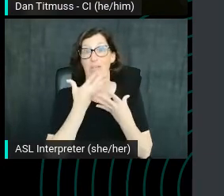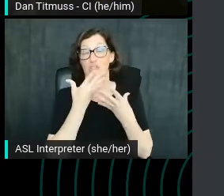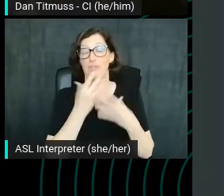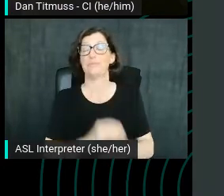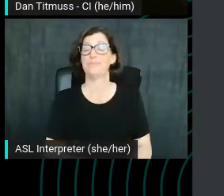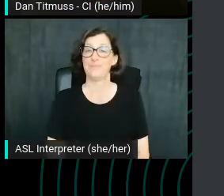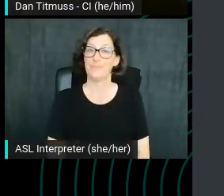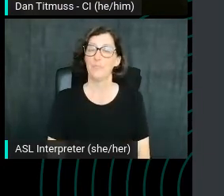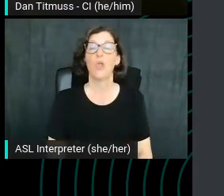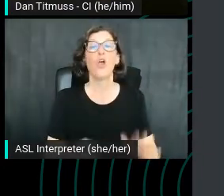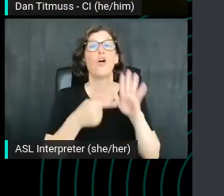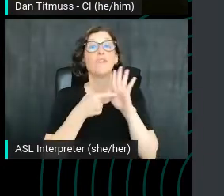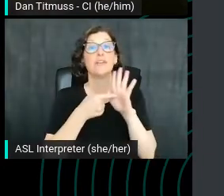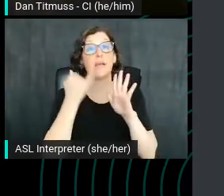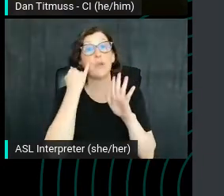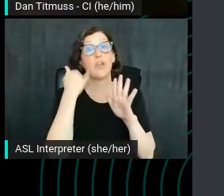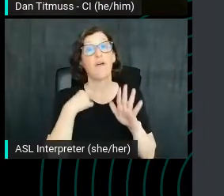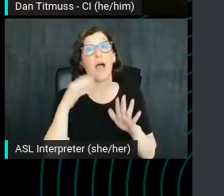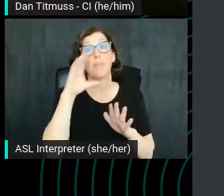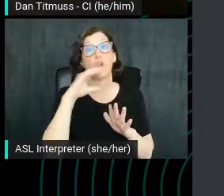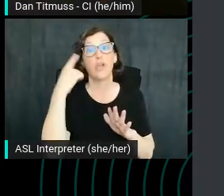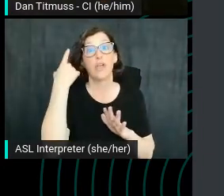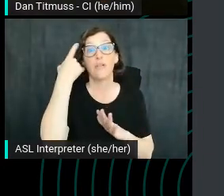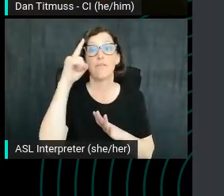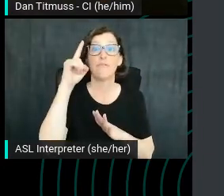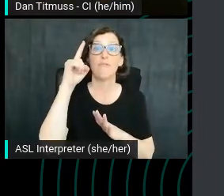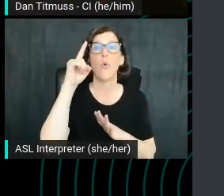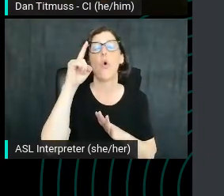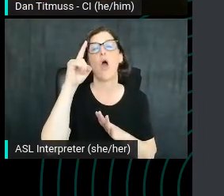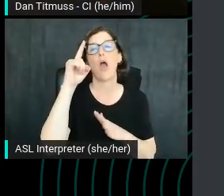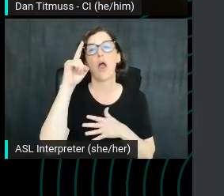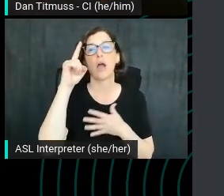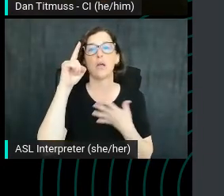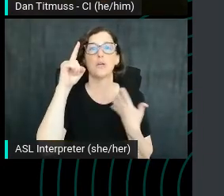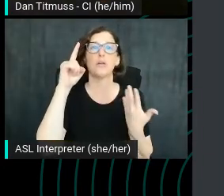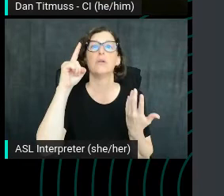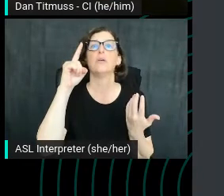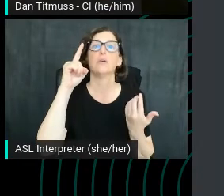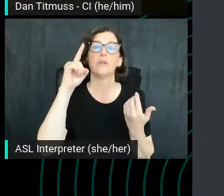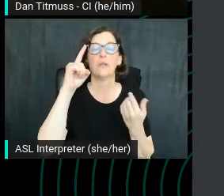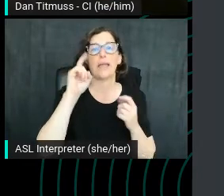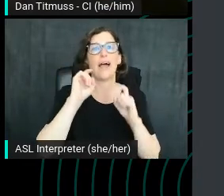For example, if someone was looking for a jokey like Nicolas Cage themed gift for their friend.